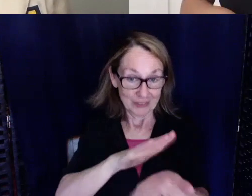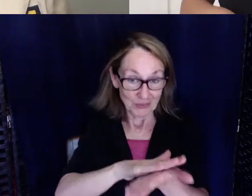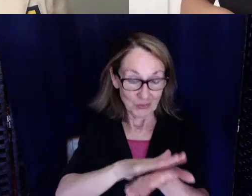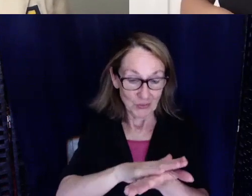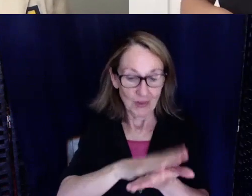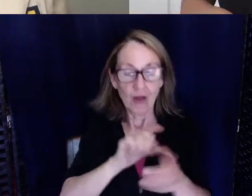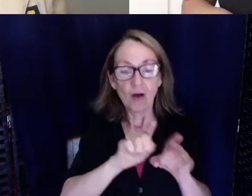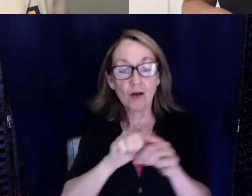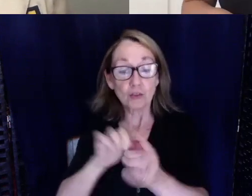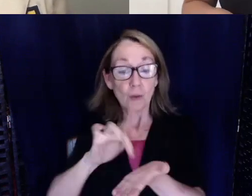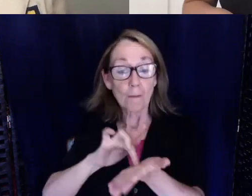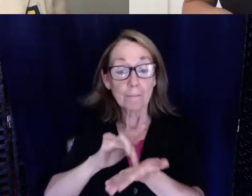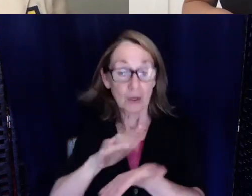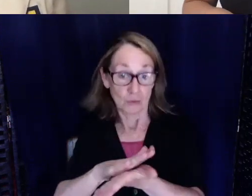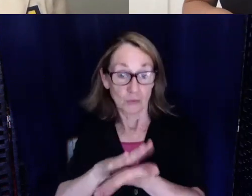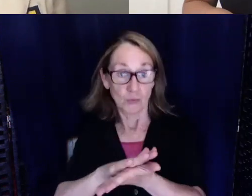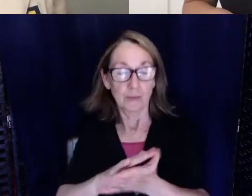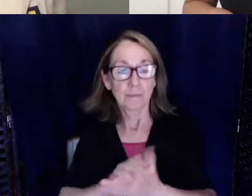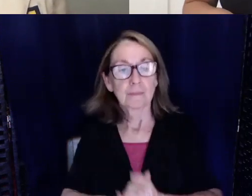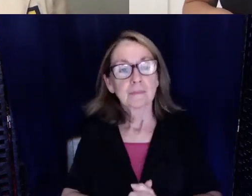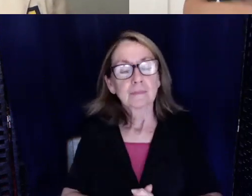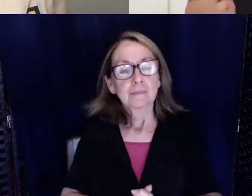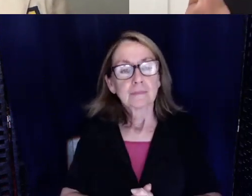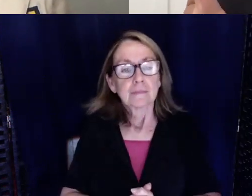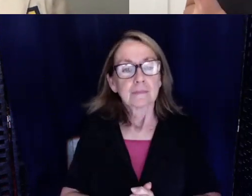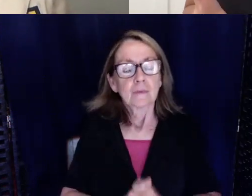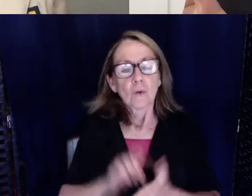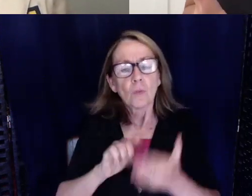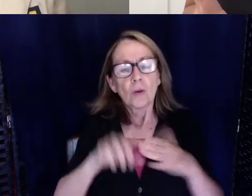medical school. I'm wondering what advice you have